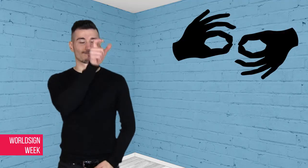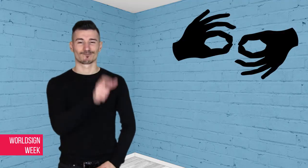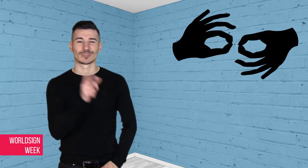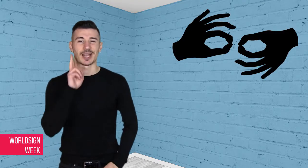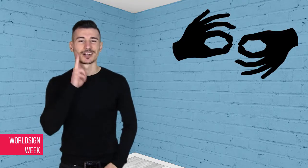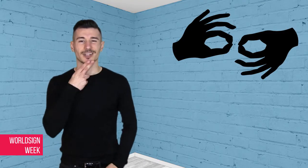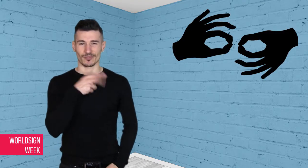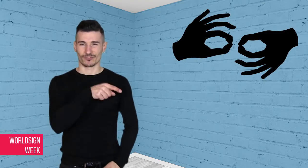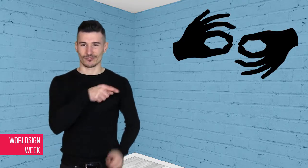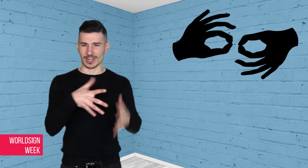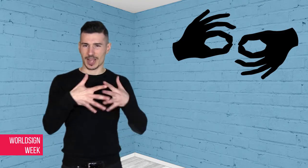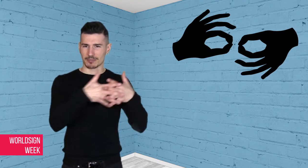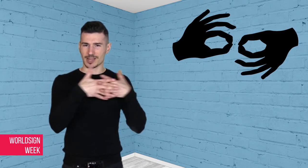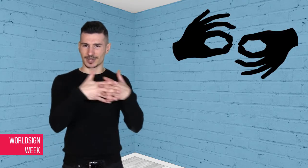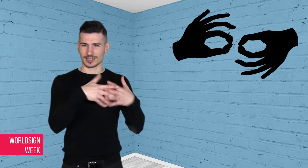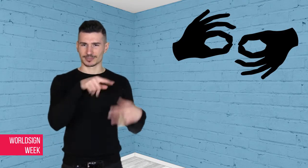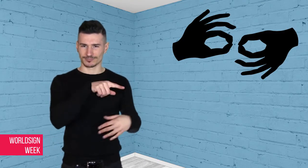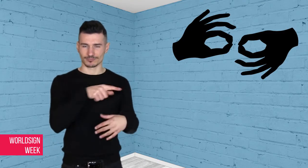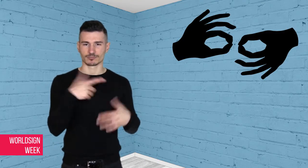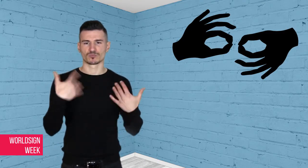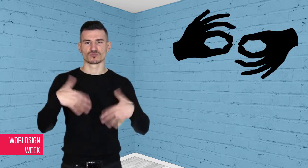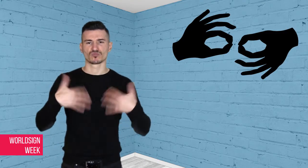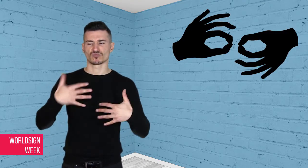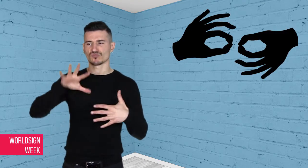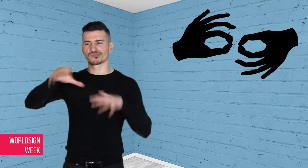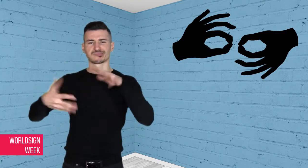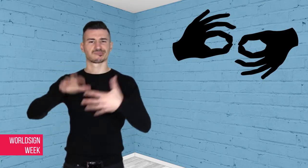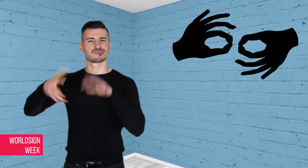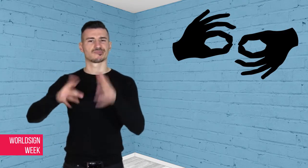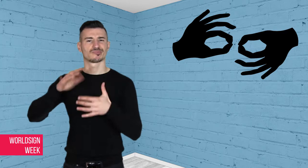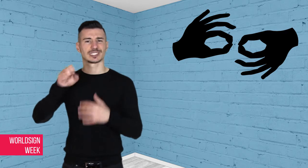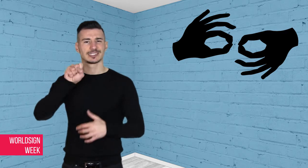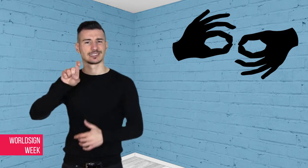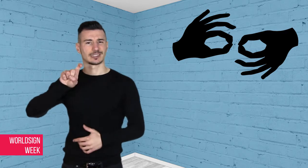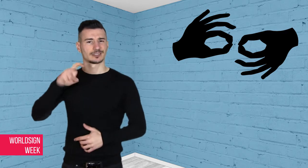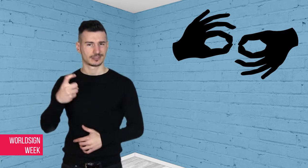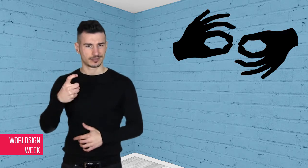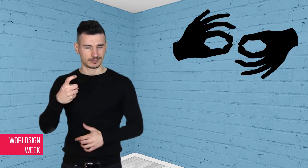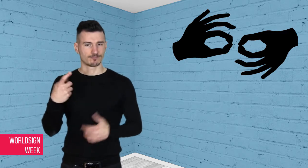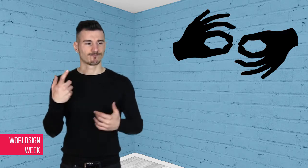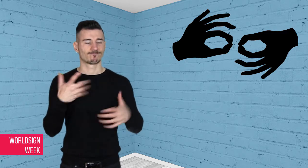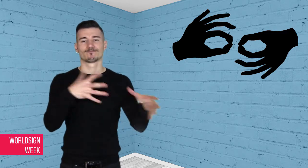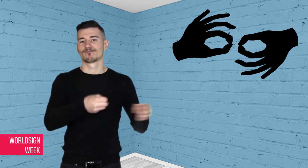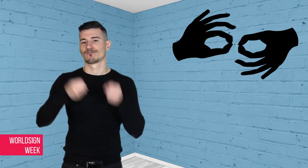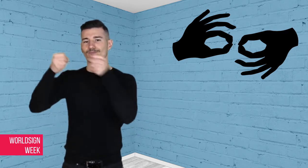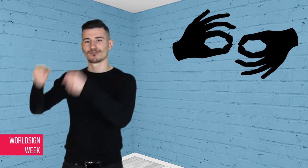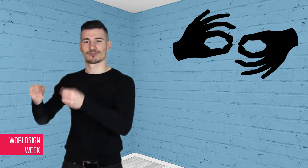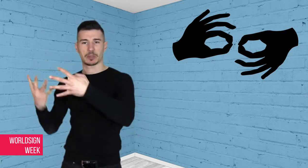Alessio: A Deaf person in America who was considered as a sexually dangerous